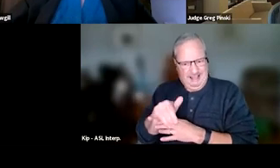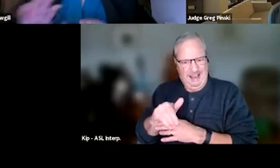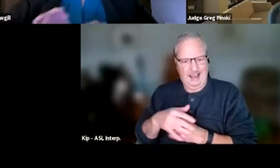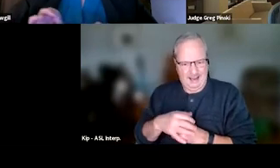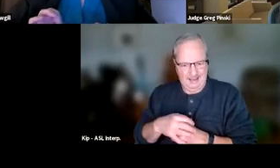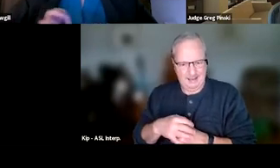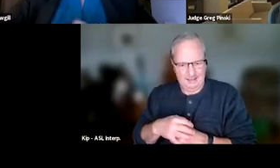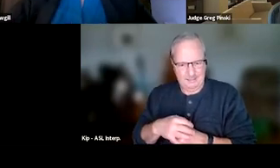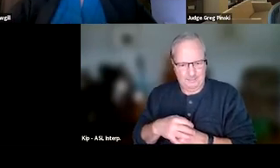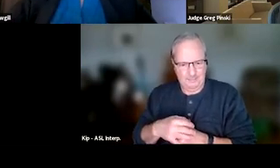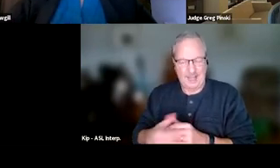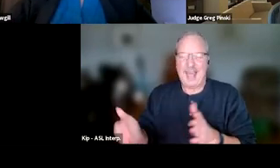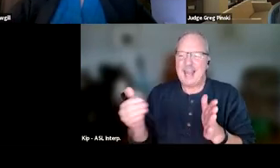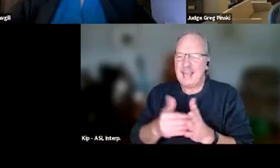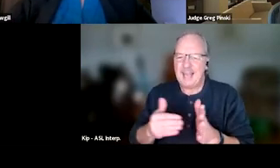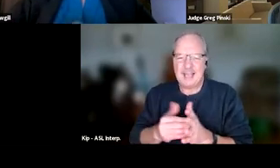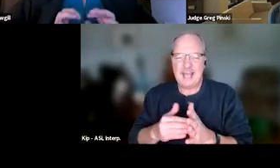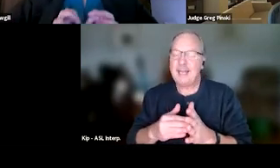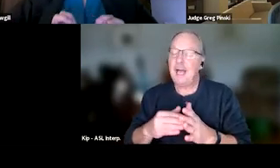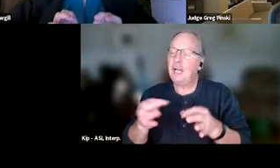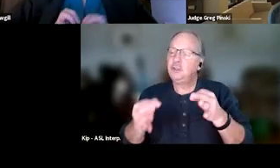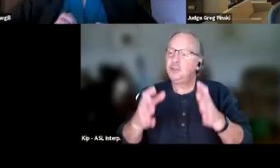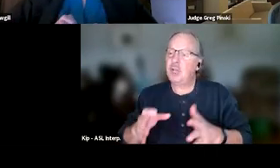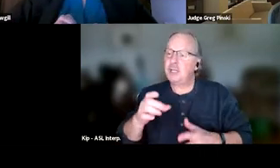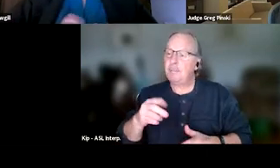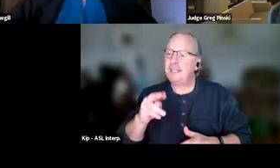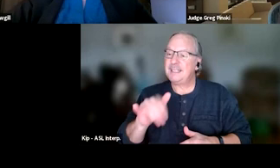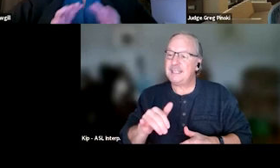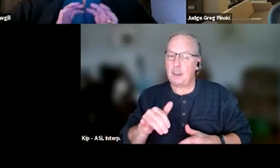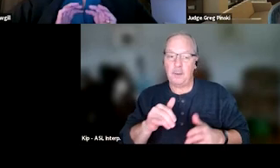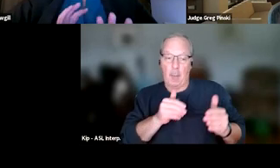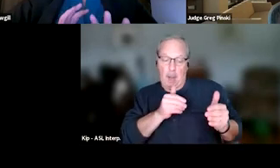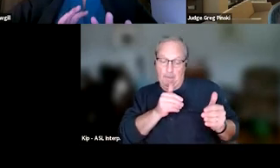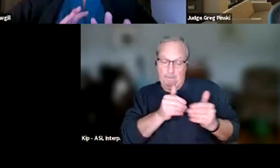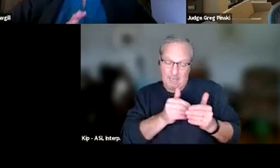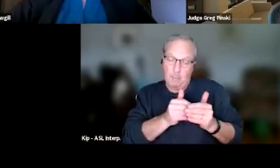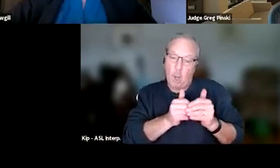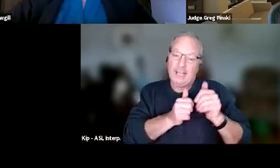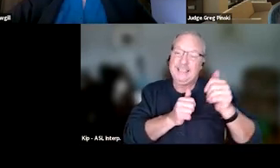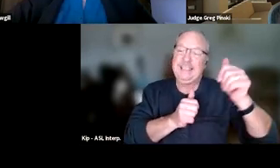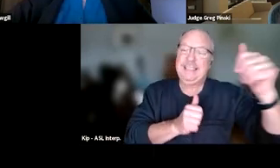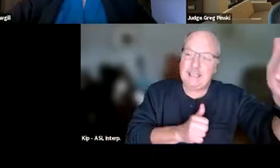And, again, just like Judge Pinski said, with proximal and distal goes.. So proximal...